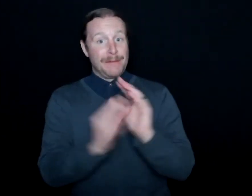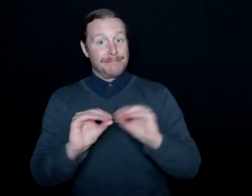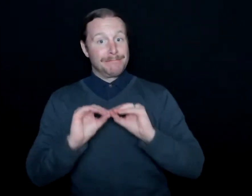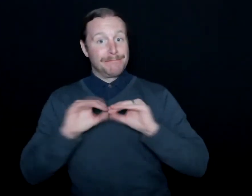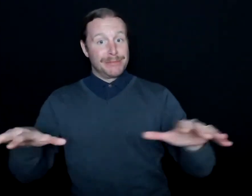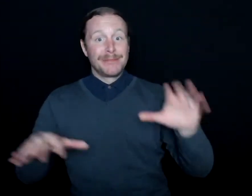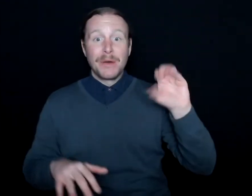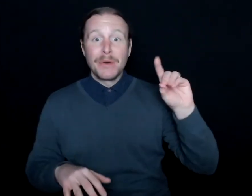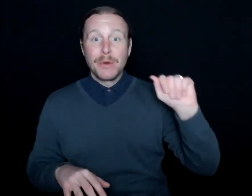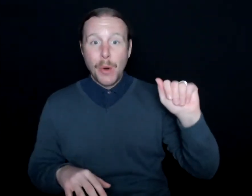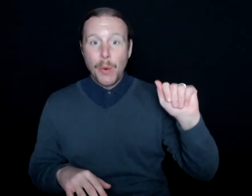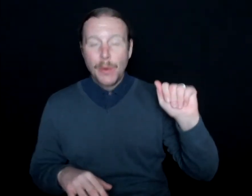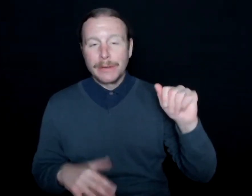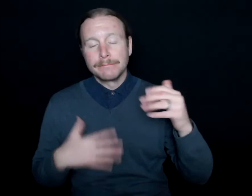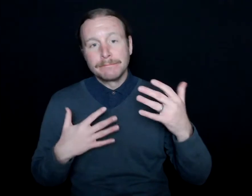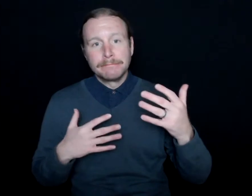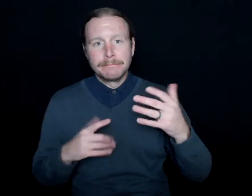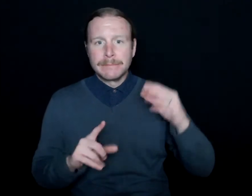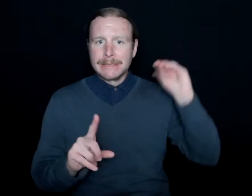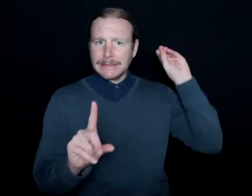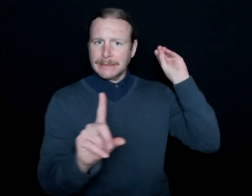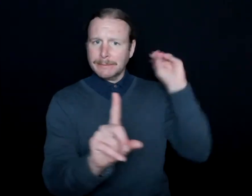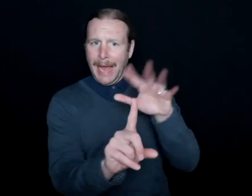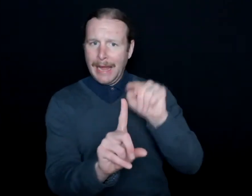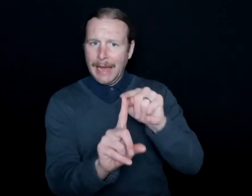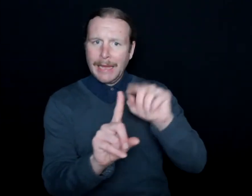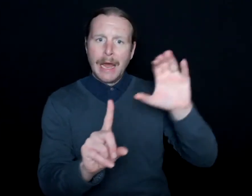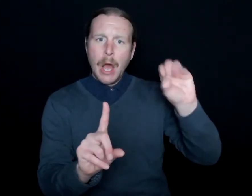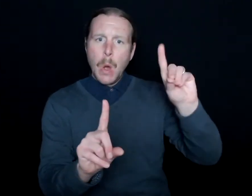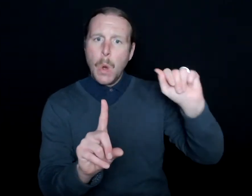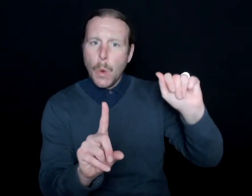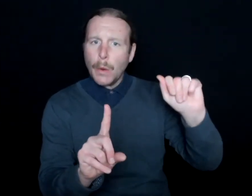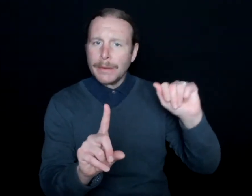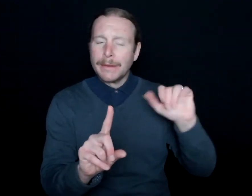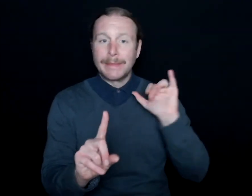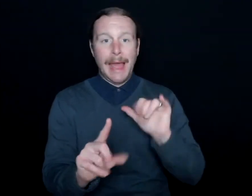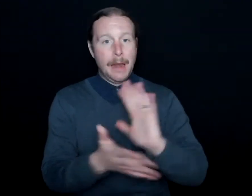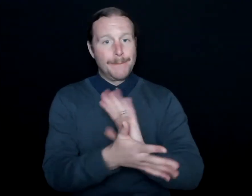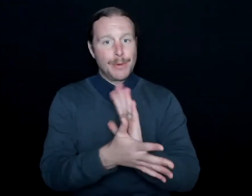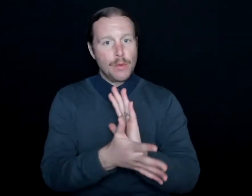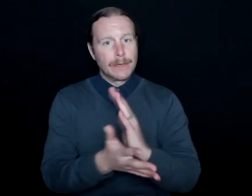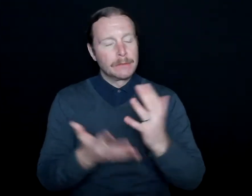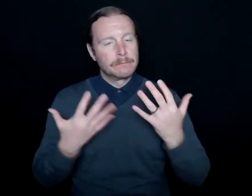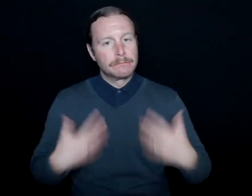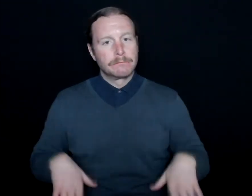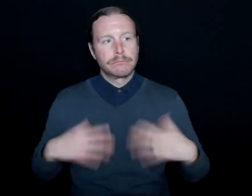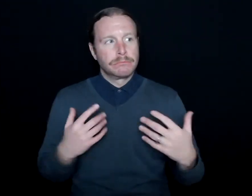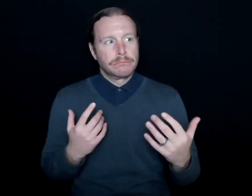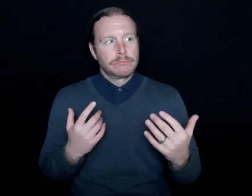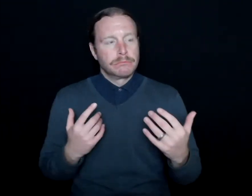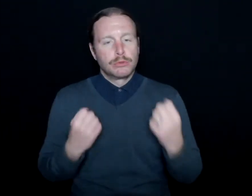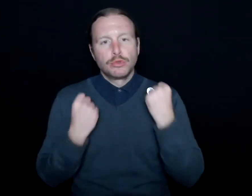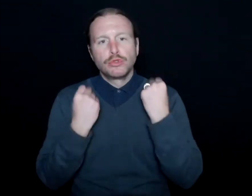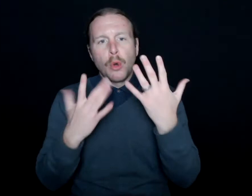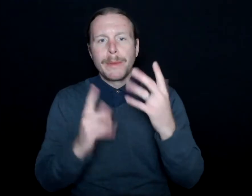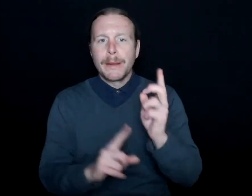which is shining a spotlight on CODAs. And that movie-- there was so many moments where I was like,